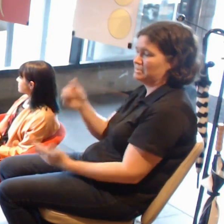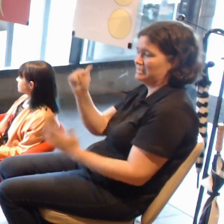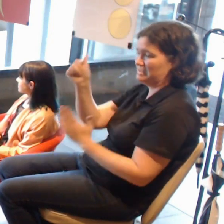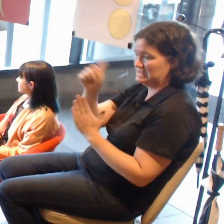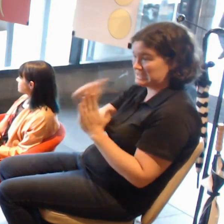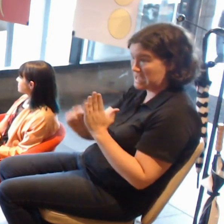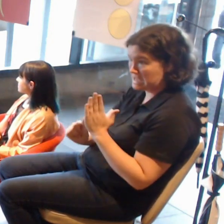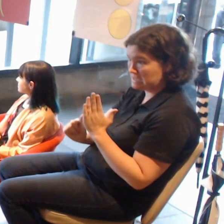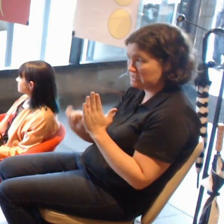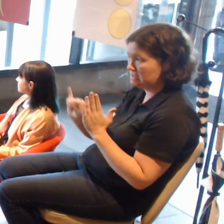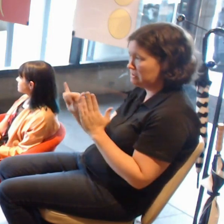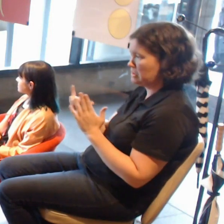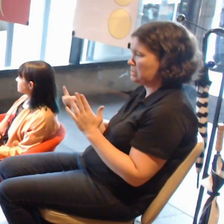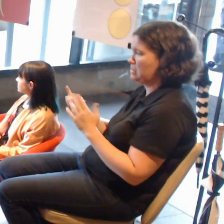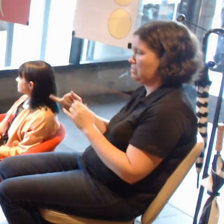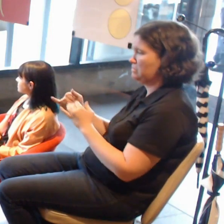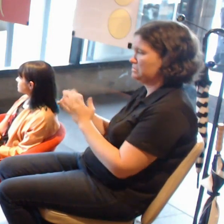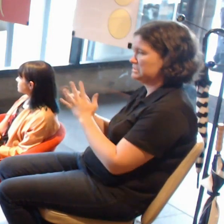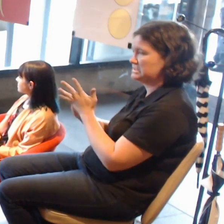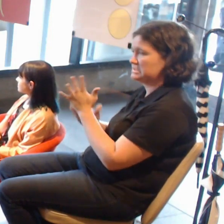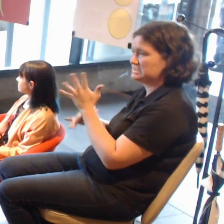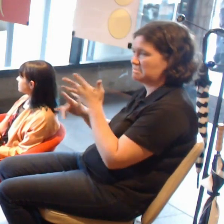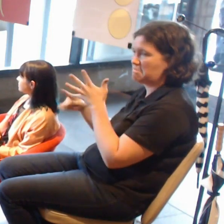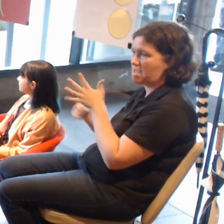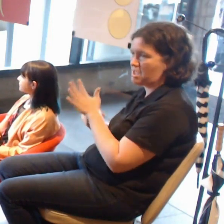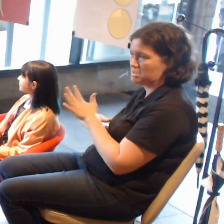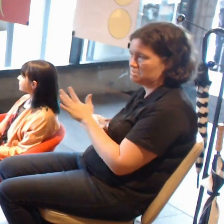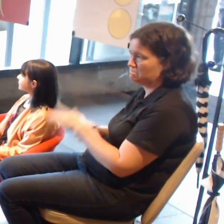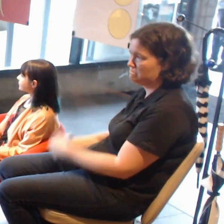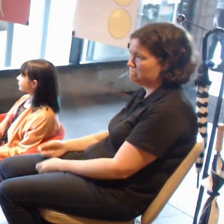That becomes a very difficult one.